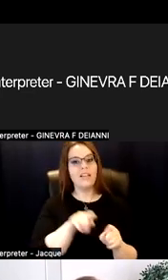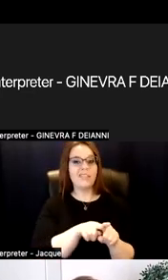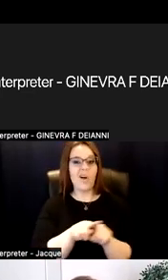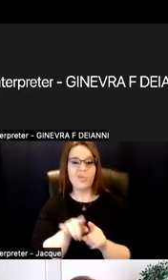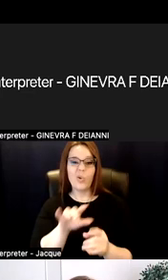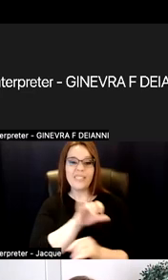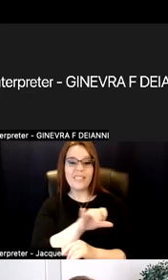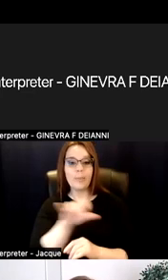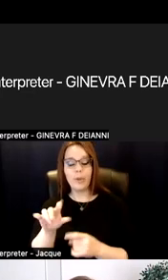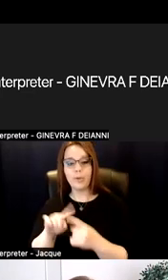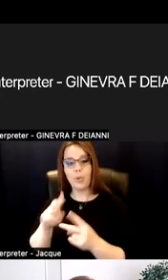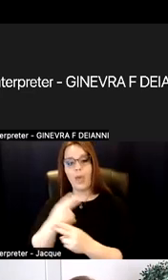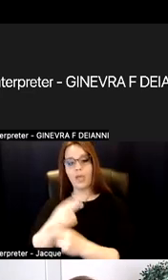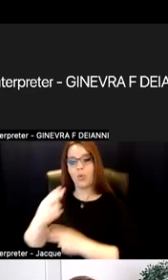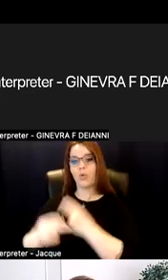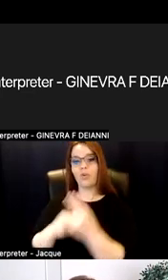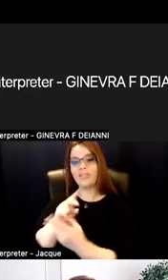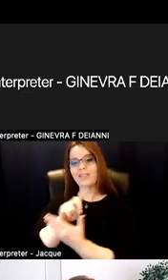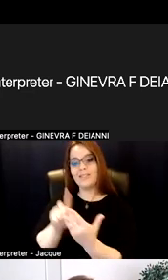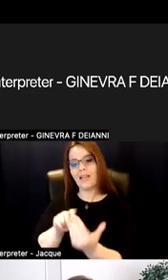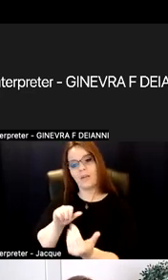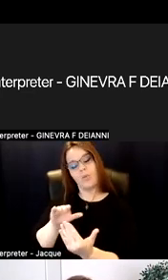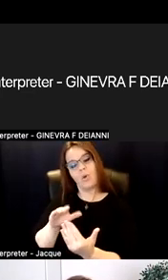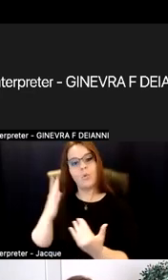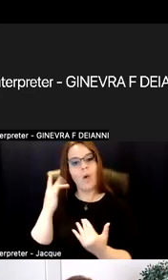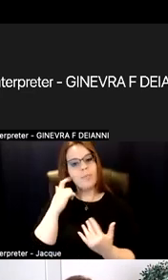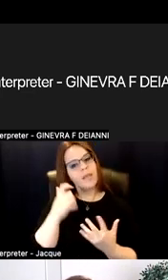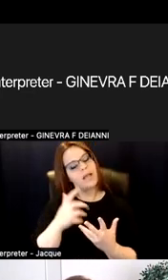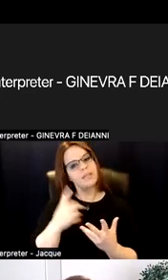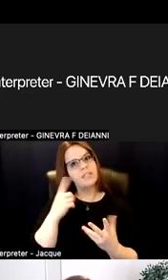That it's about for the greatest number of users, the greatest number of learners.